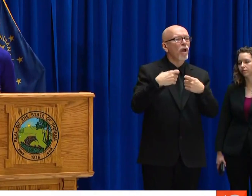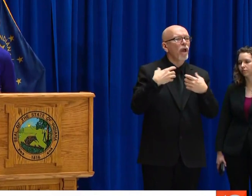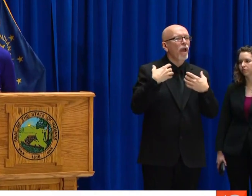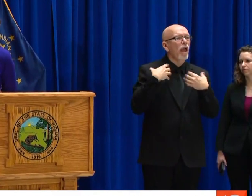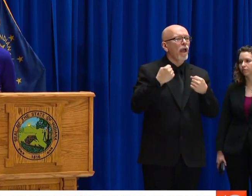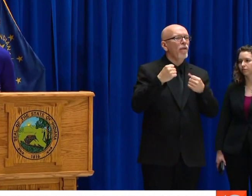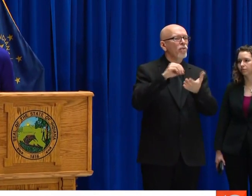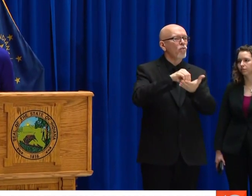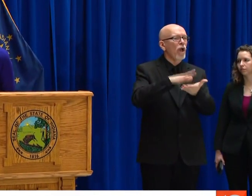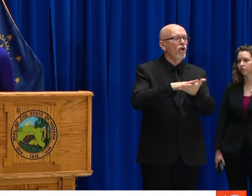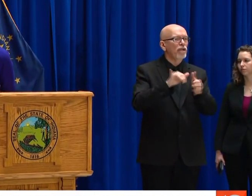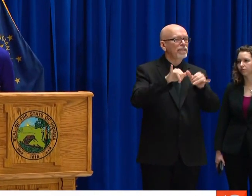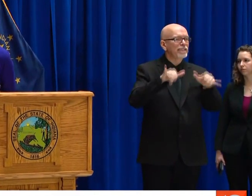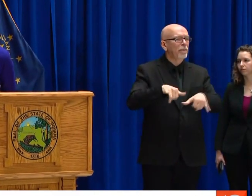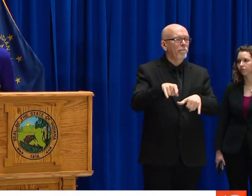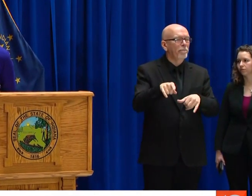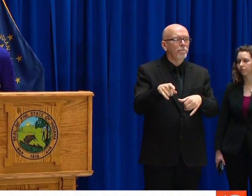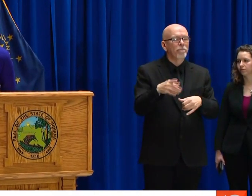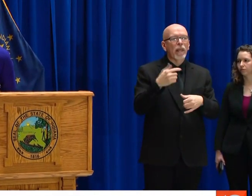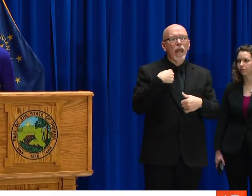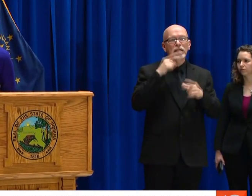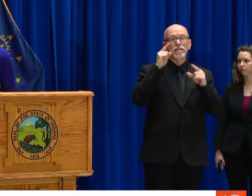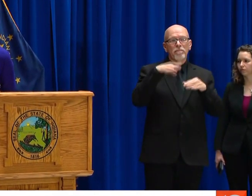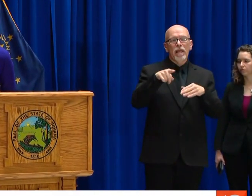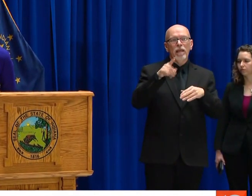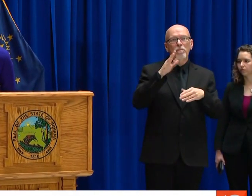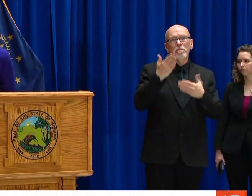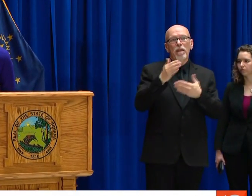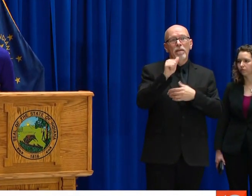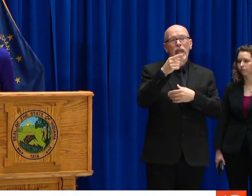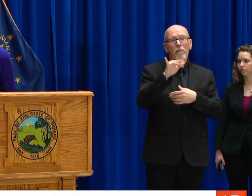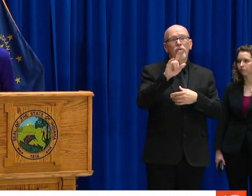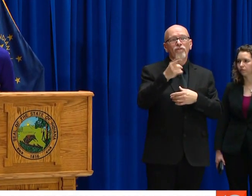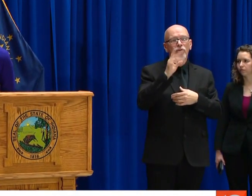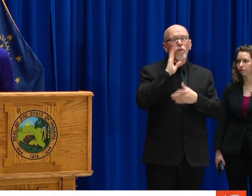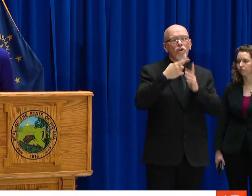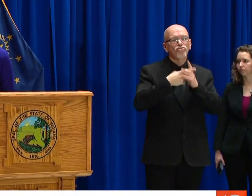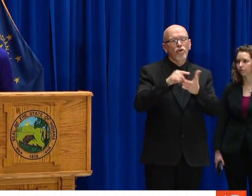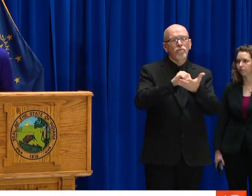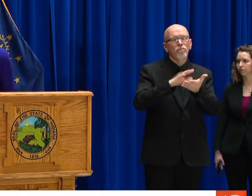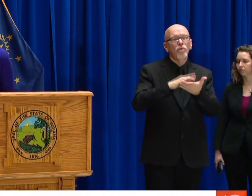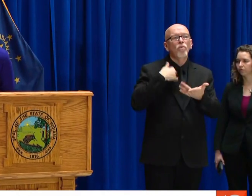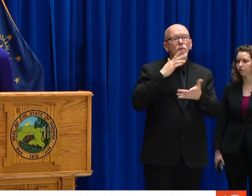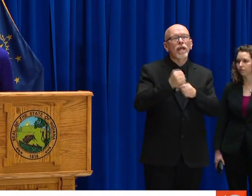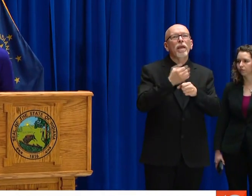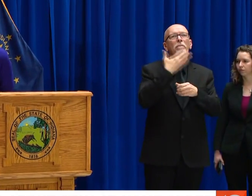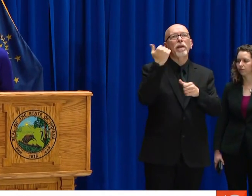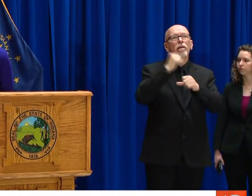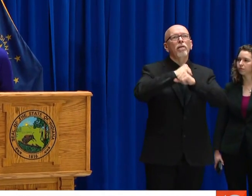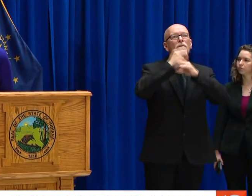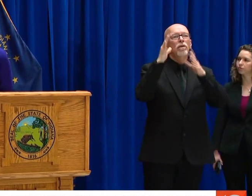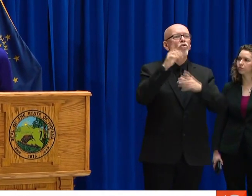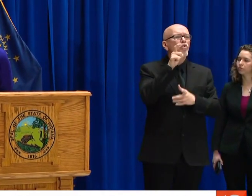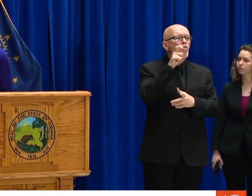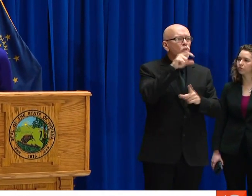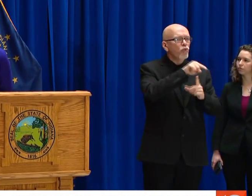OR DISEASES. AND THAT HAS NOT BEEN IMPLEMENTED IN THE EHR, THE ELECTRONIC MEDICAL RECORD SYSTEMS YET.